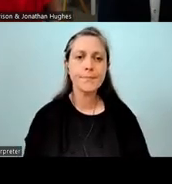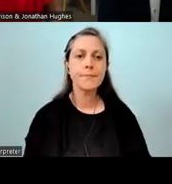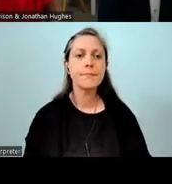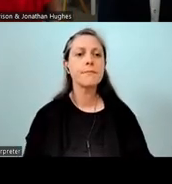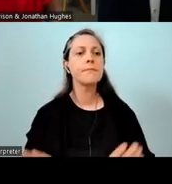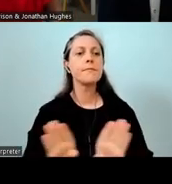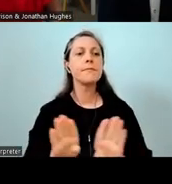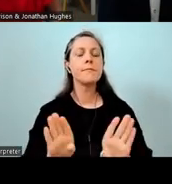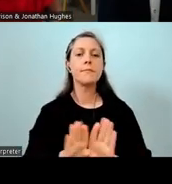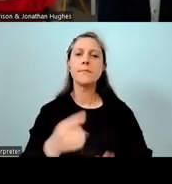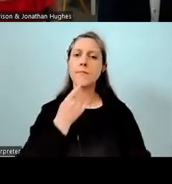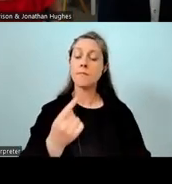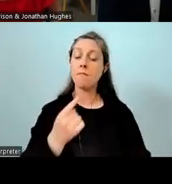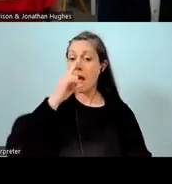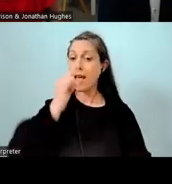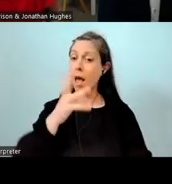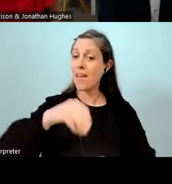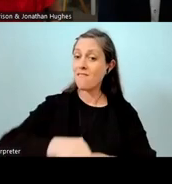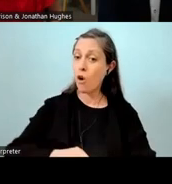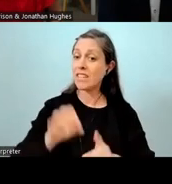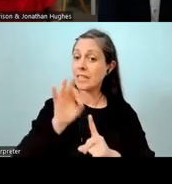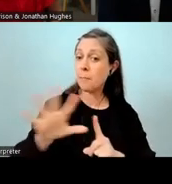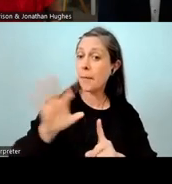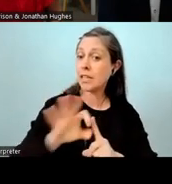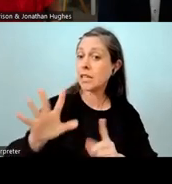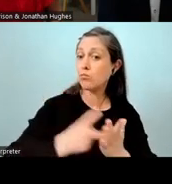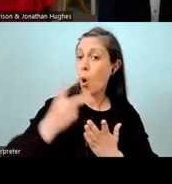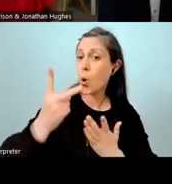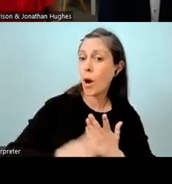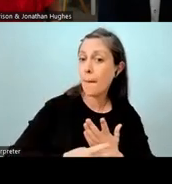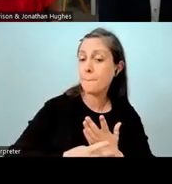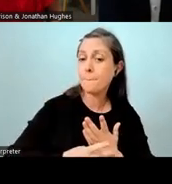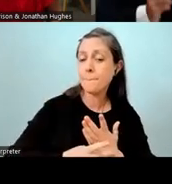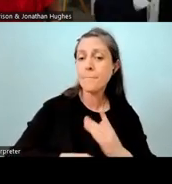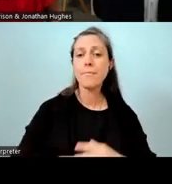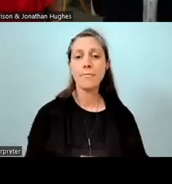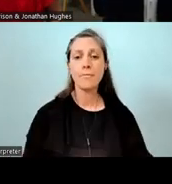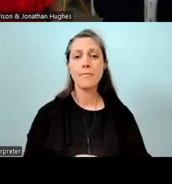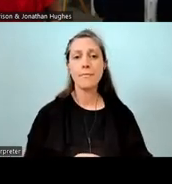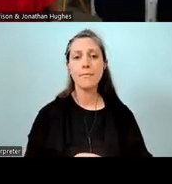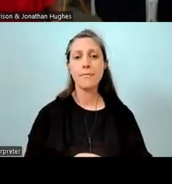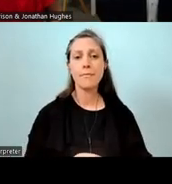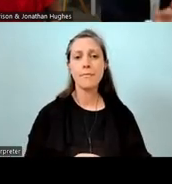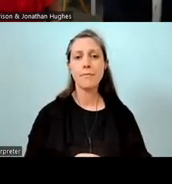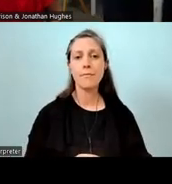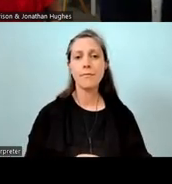to be involved in the specialist programmes as well. Because it is a special programme,